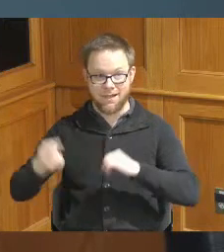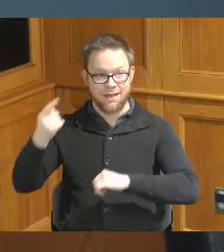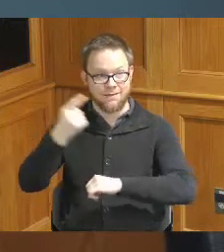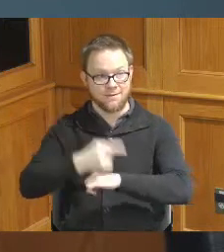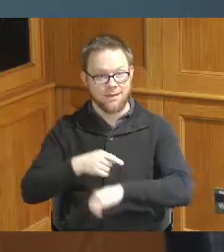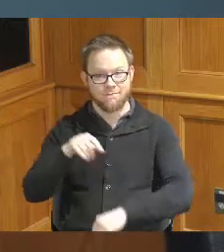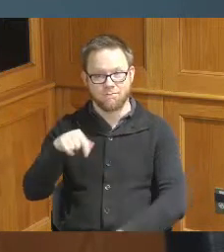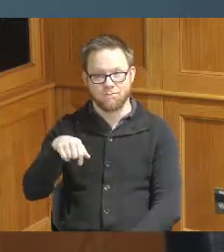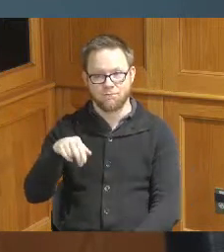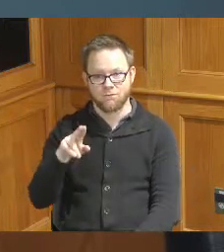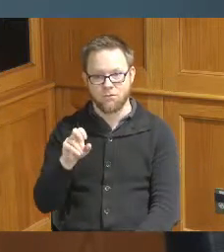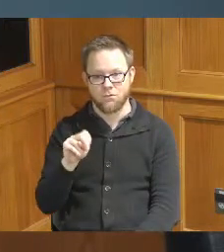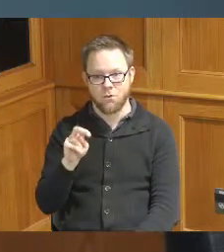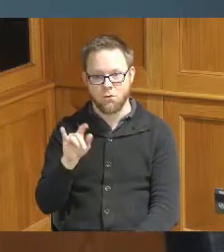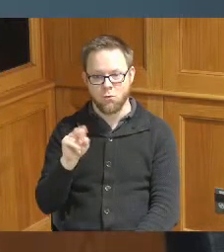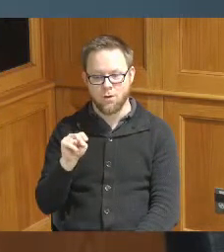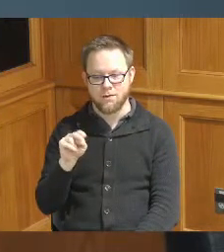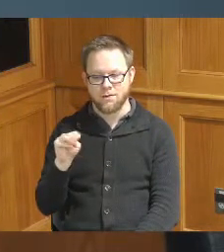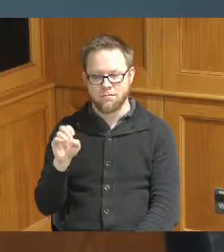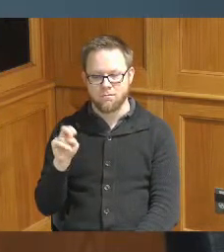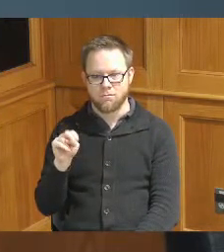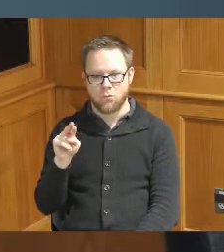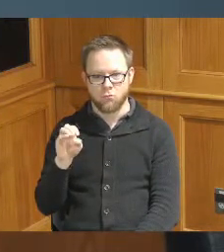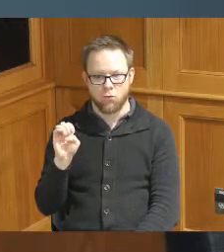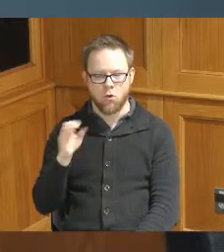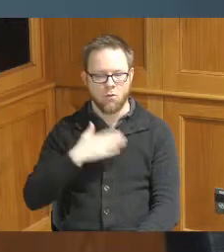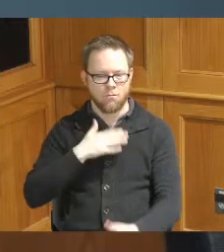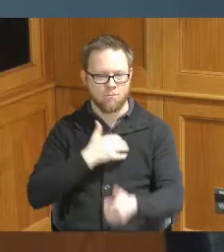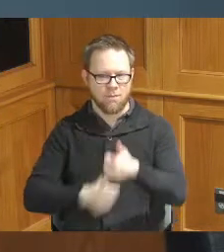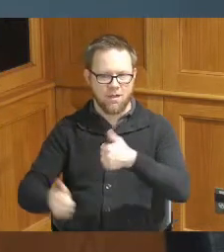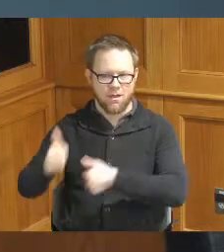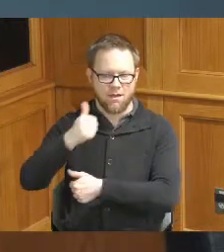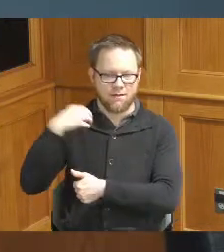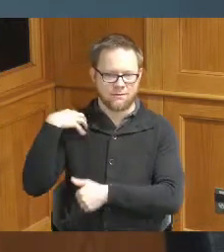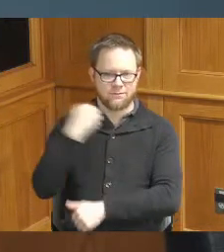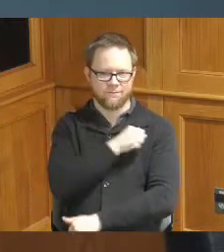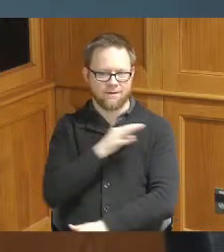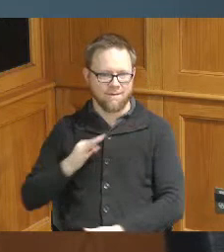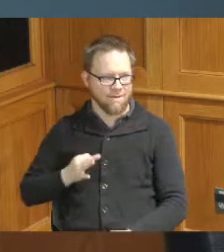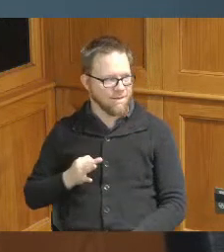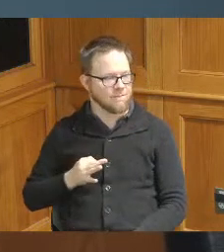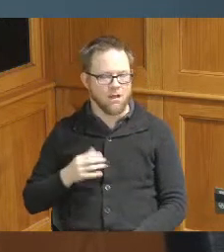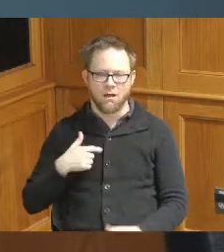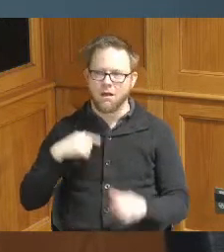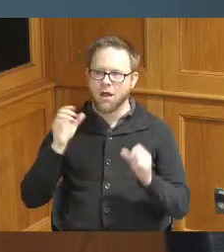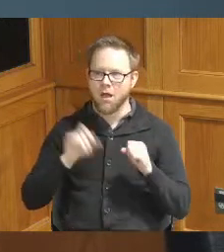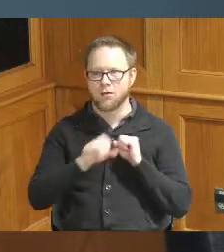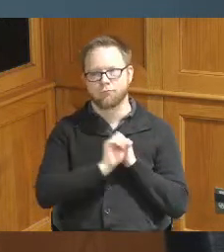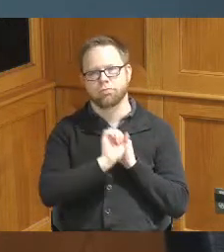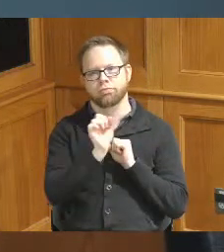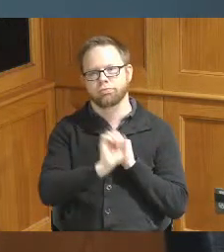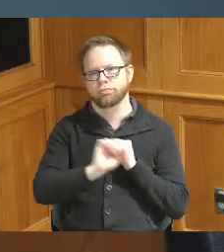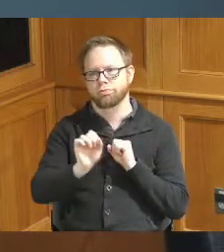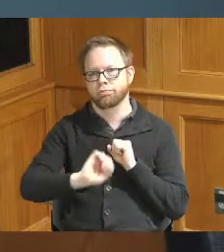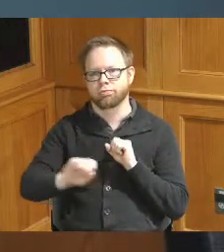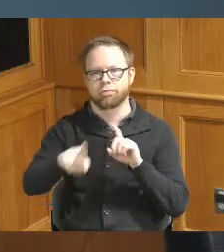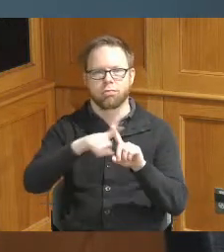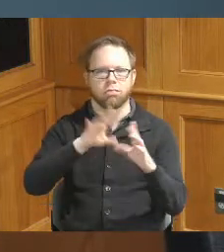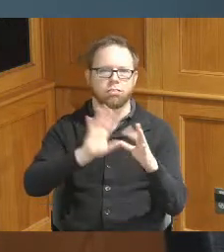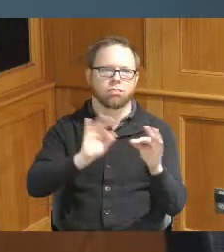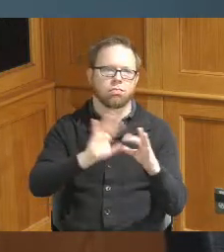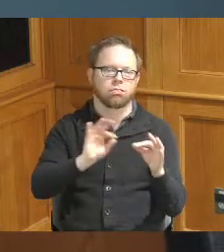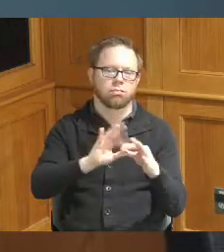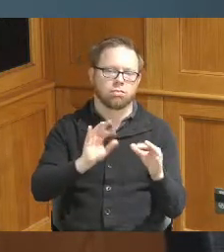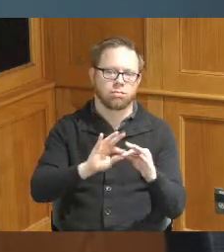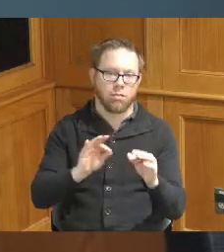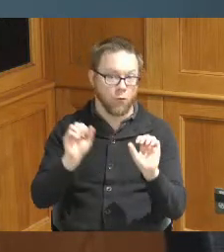Monroe my chief of staff and I could go on and on but one of the things that I wanted to say